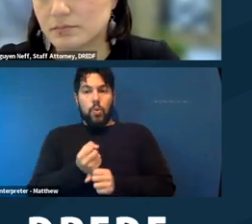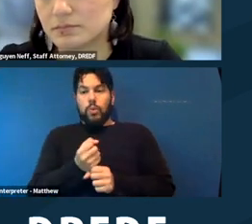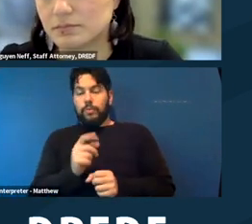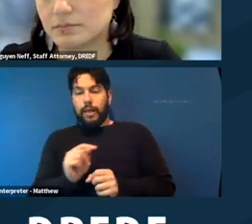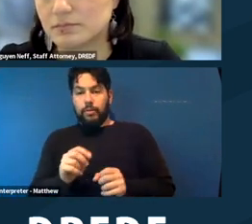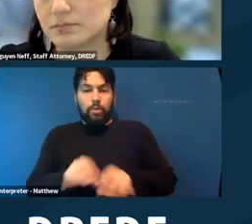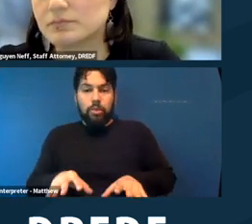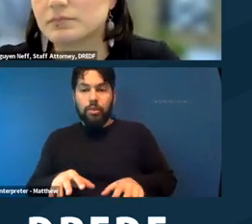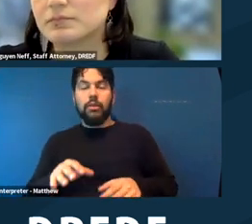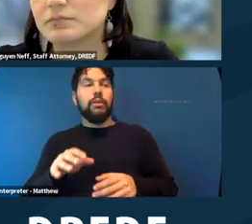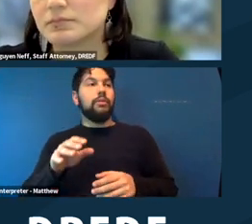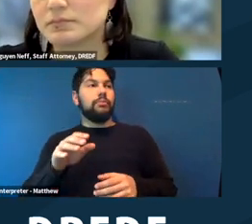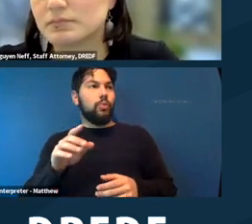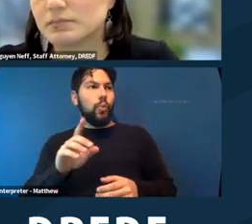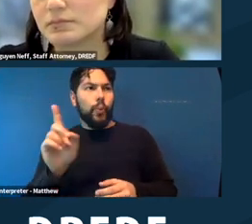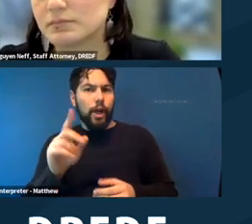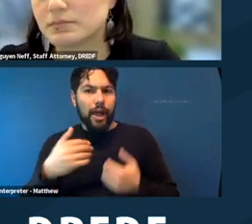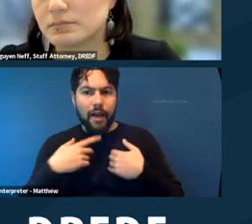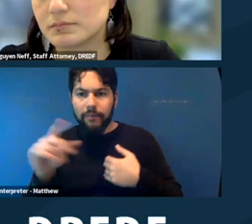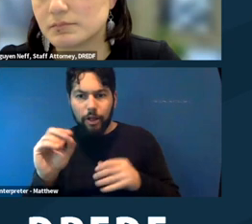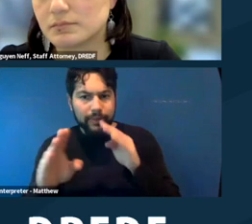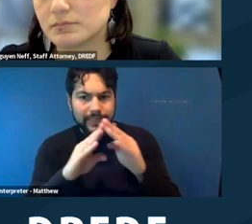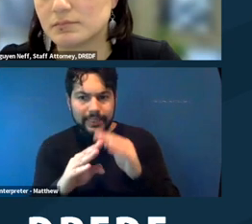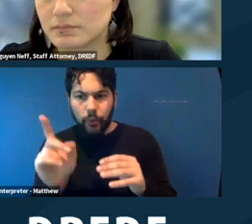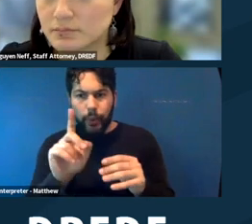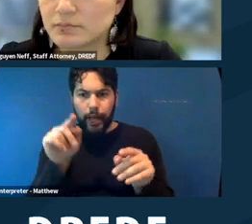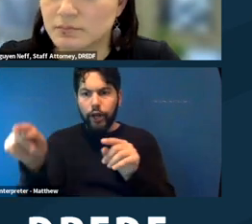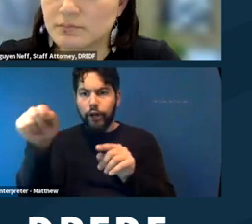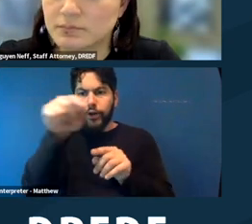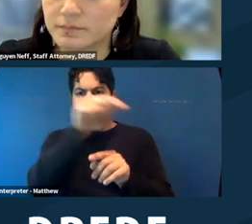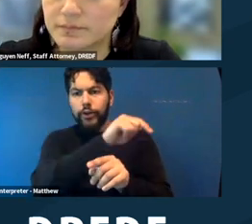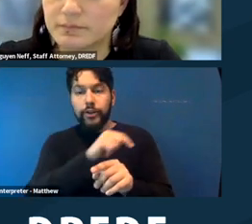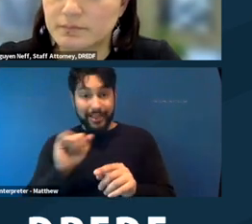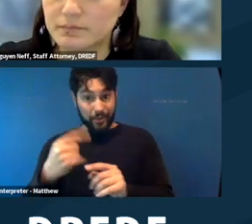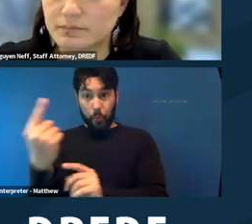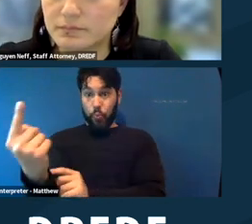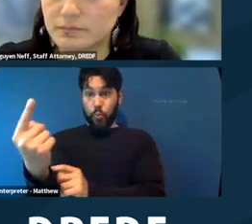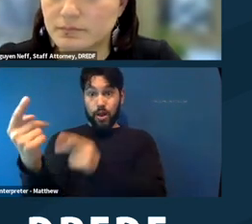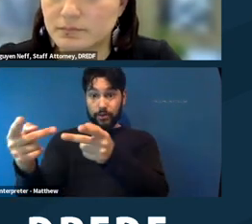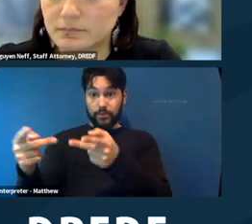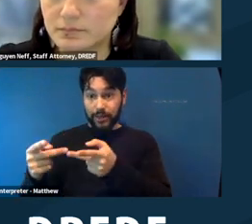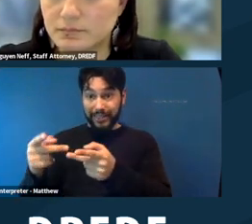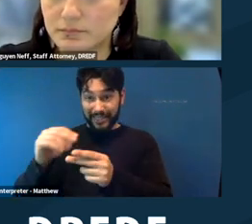bathrooms in the city? Where's those places? If that's the only place in the city where